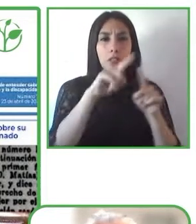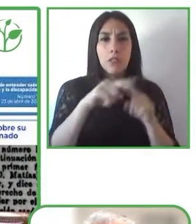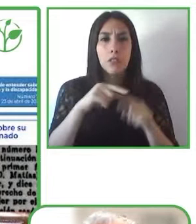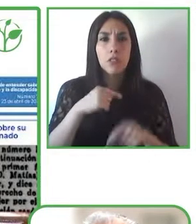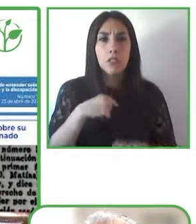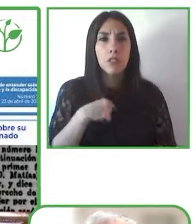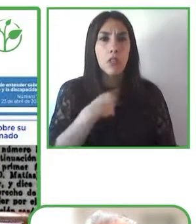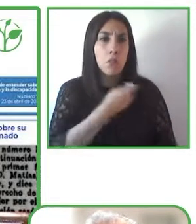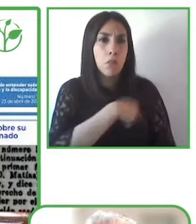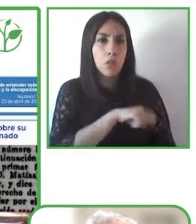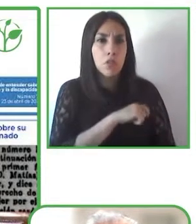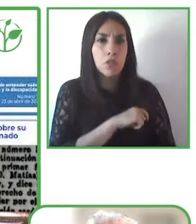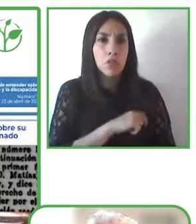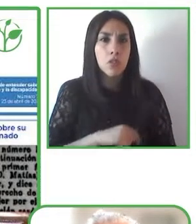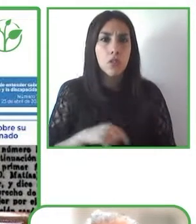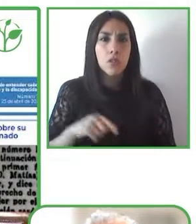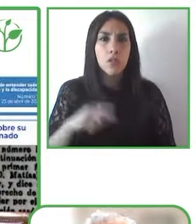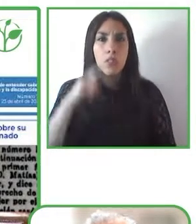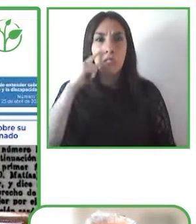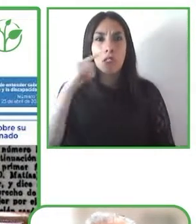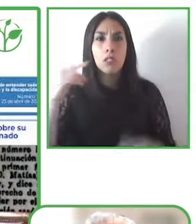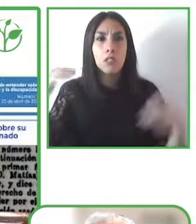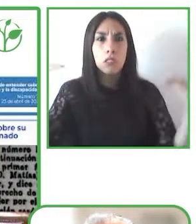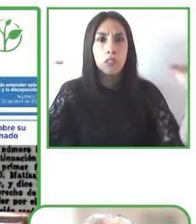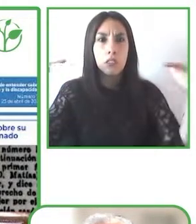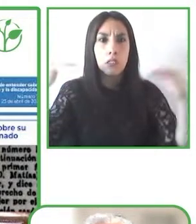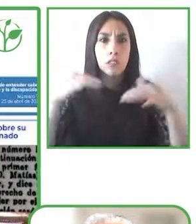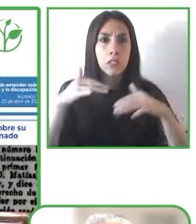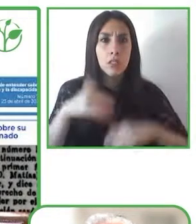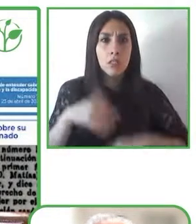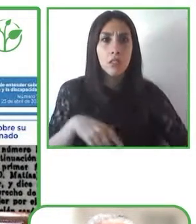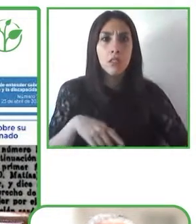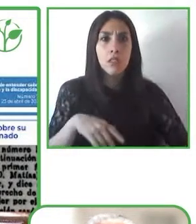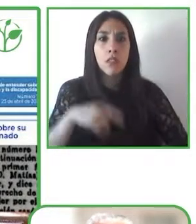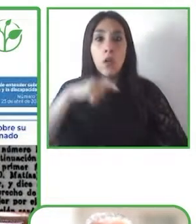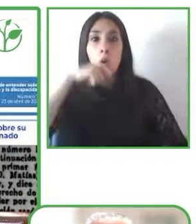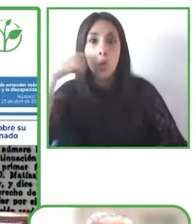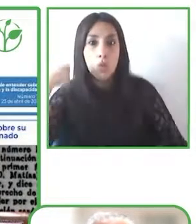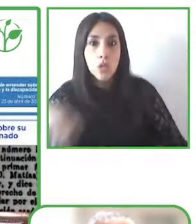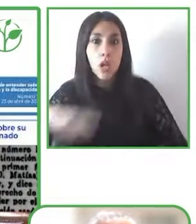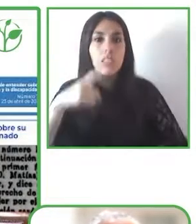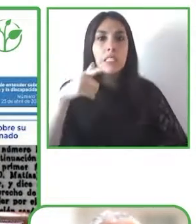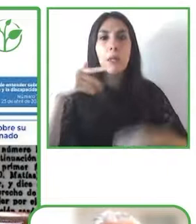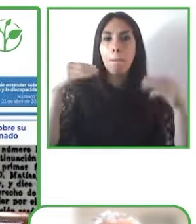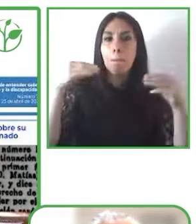Russia and Ukraine for a person with an intellectual disability to see the news